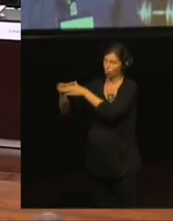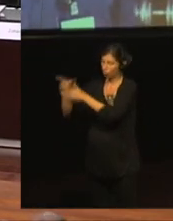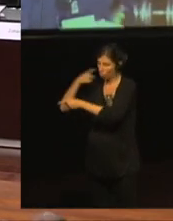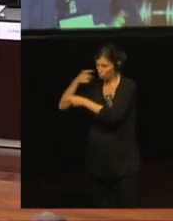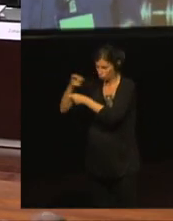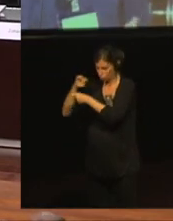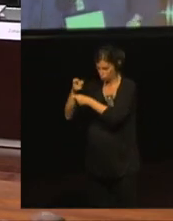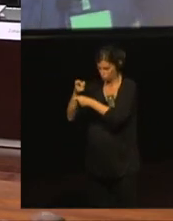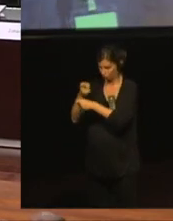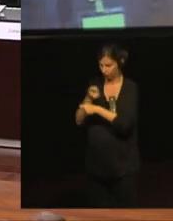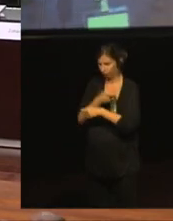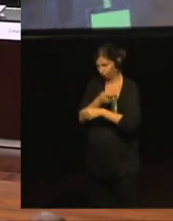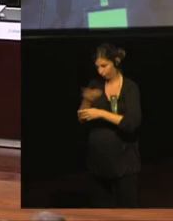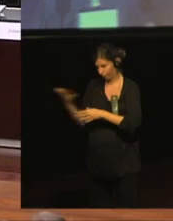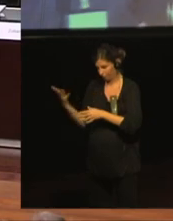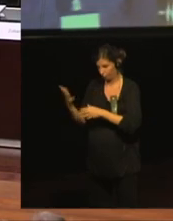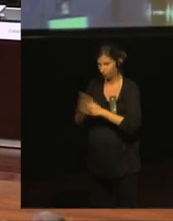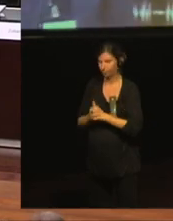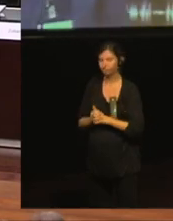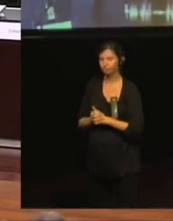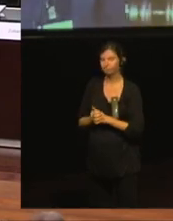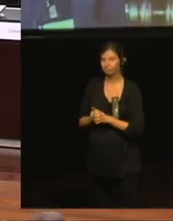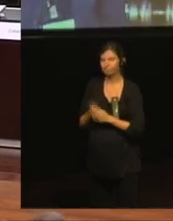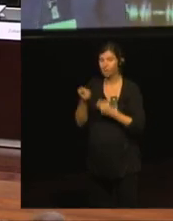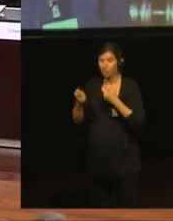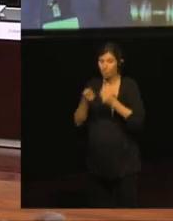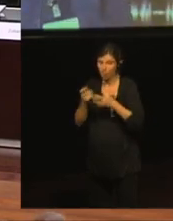A bit slower? Ok. Excuse me.